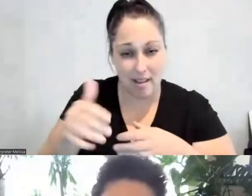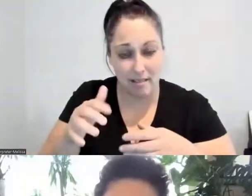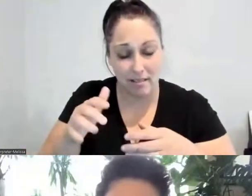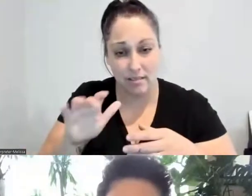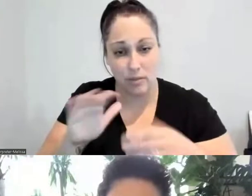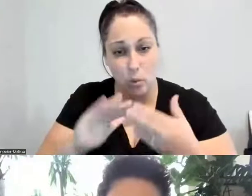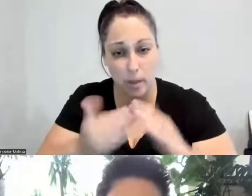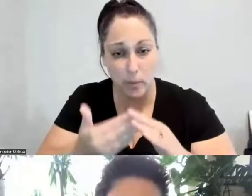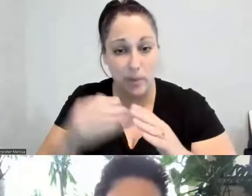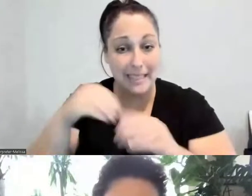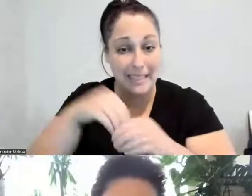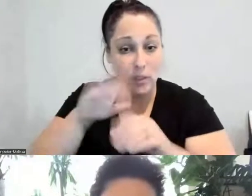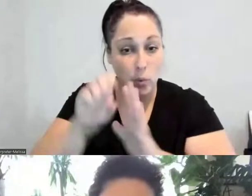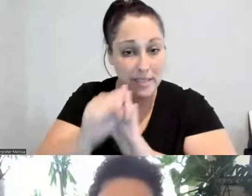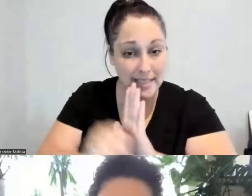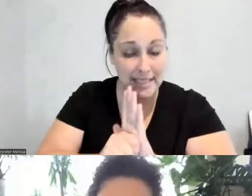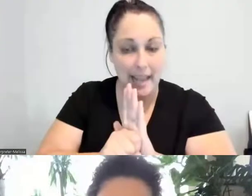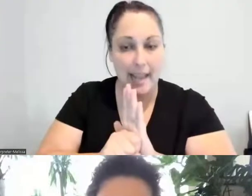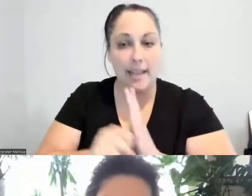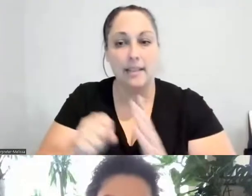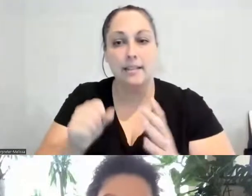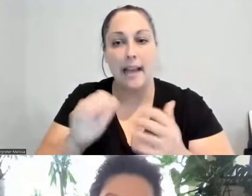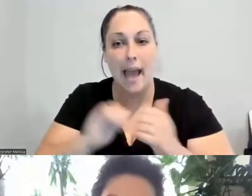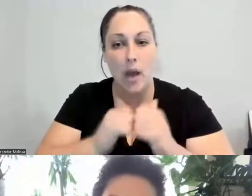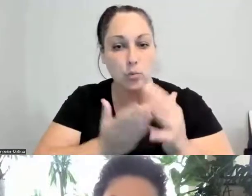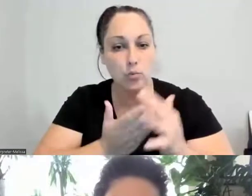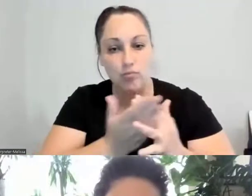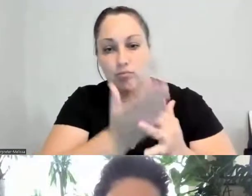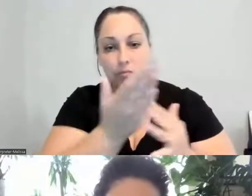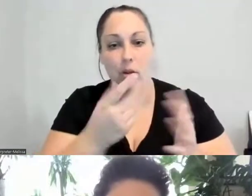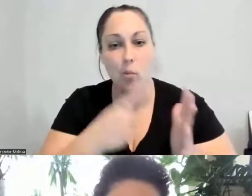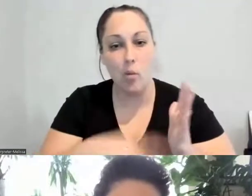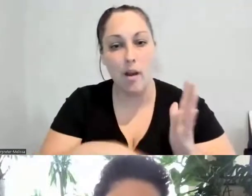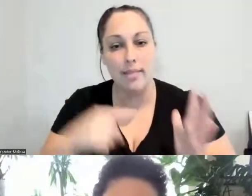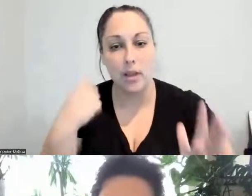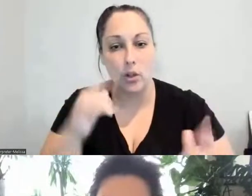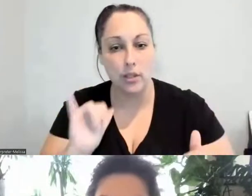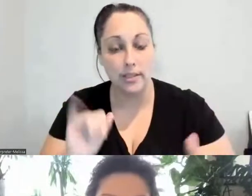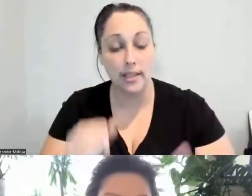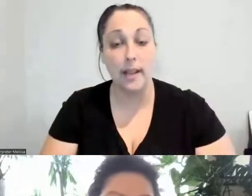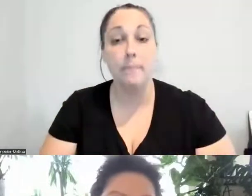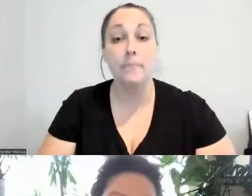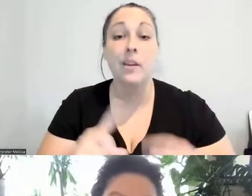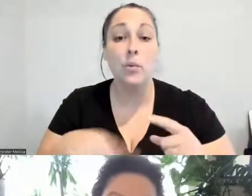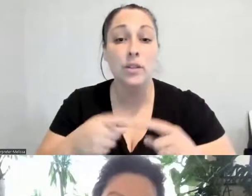to be able to navigate, you know, what that looks like. And when you do start that relationship, you